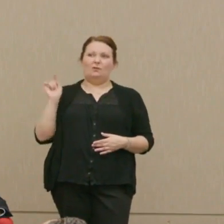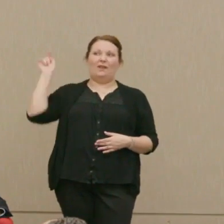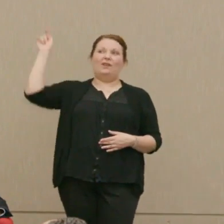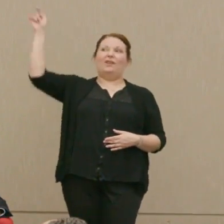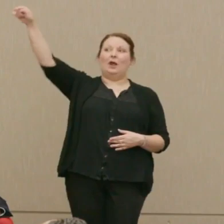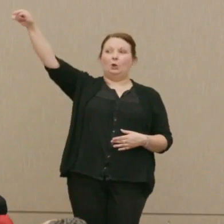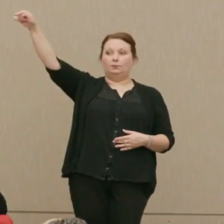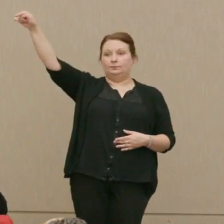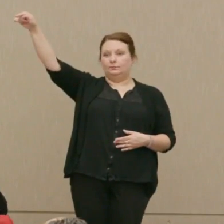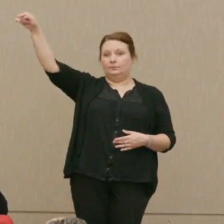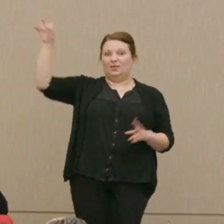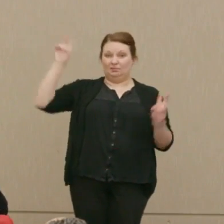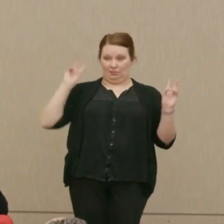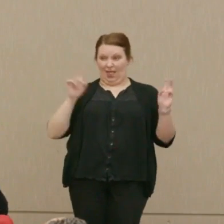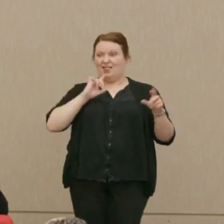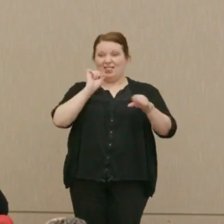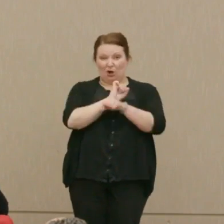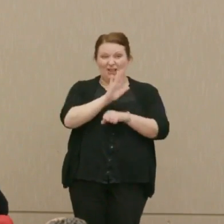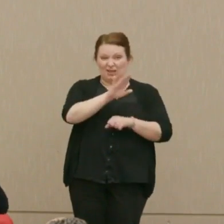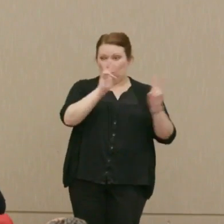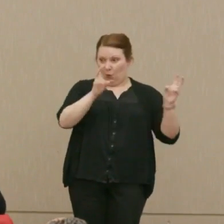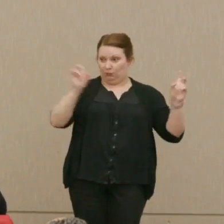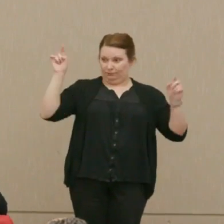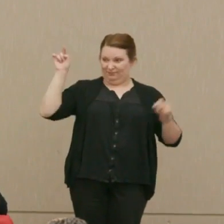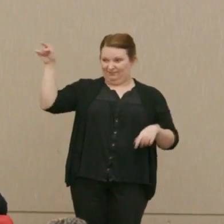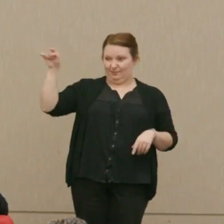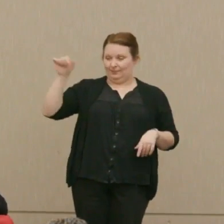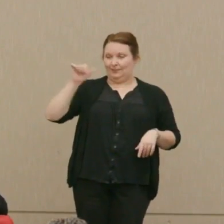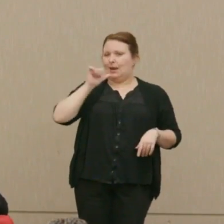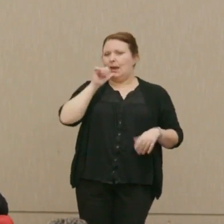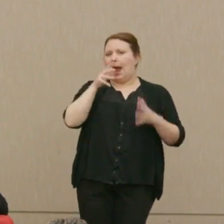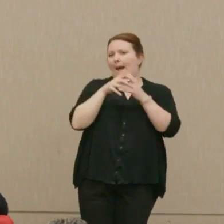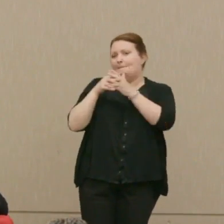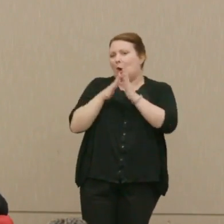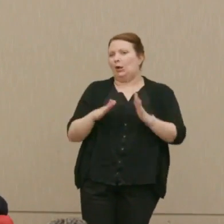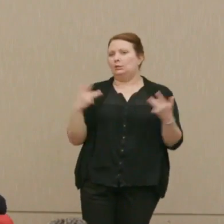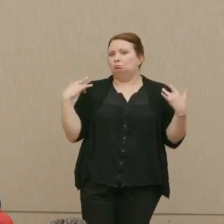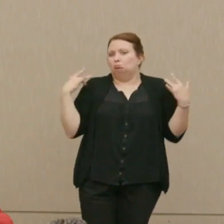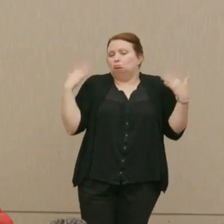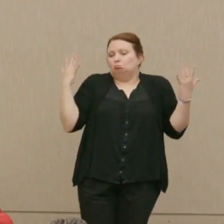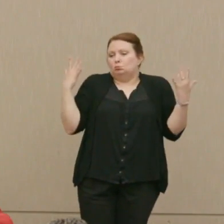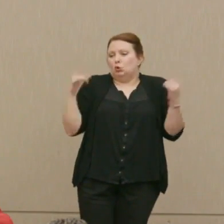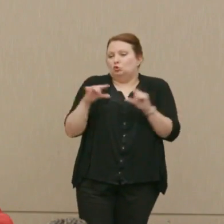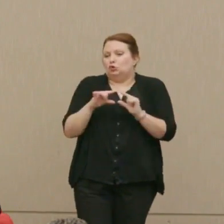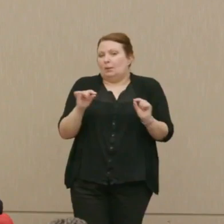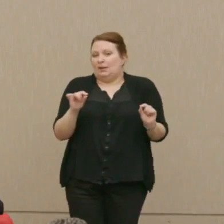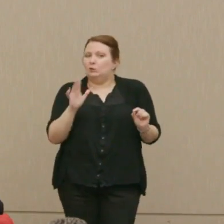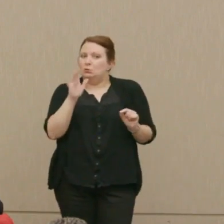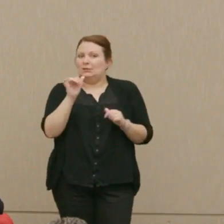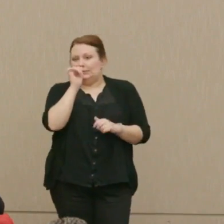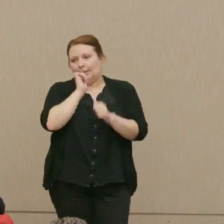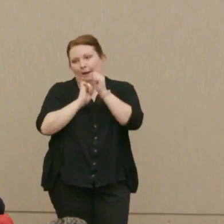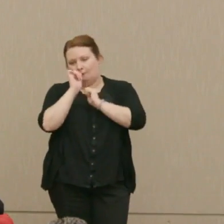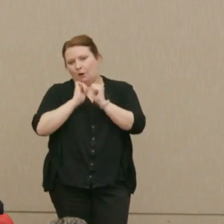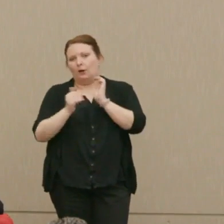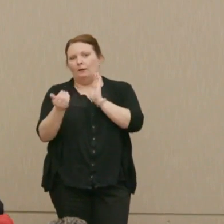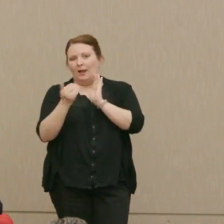It's literally ... Those are not Americans. Japanese would suffer greatly. Again, our allies.